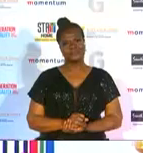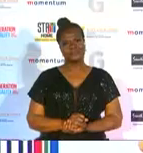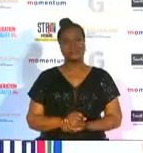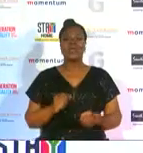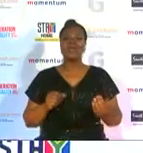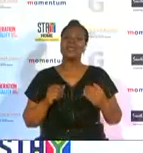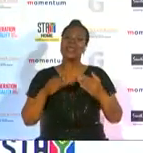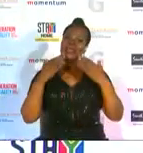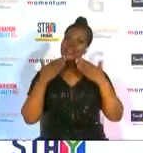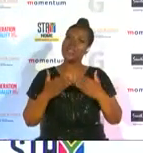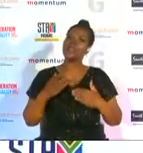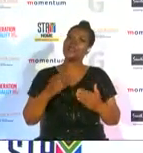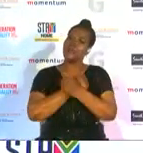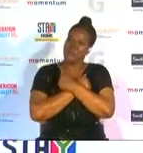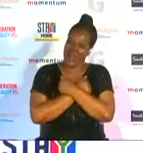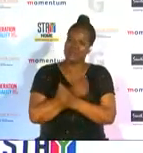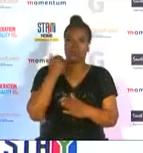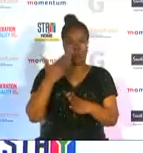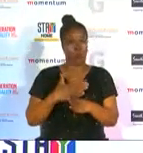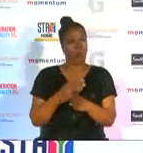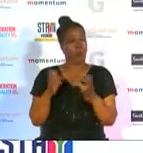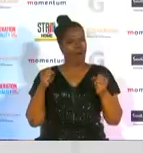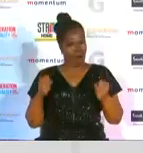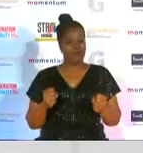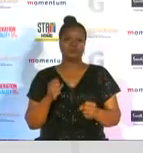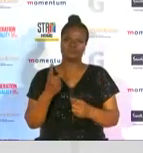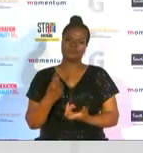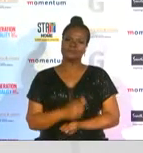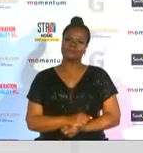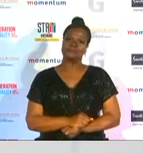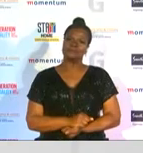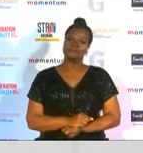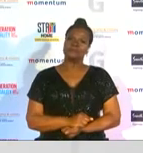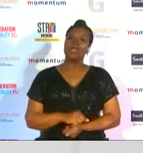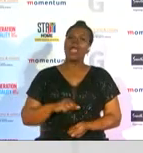mongi it's passion and hard work and we definitely agree there with you